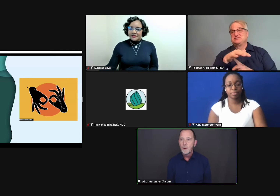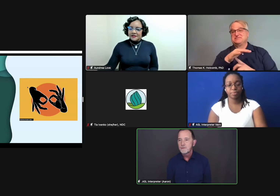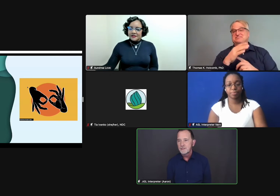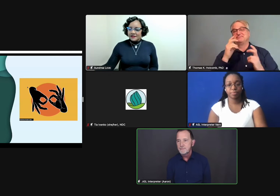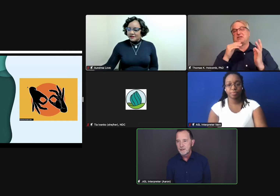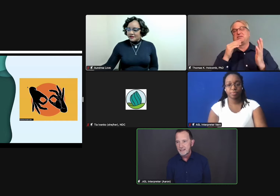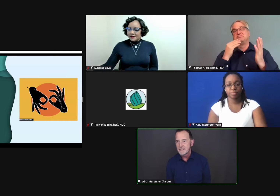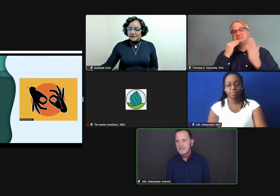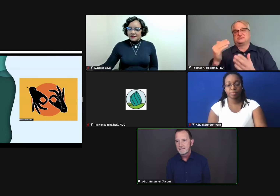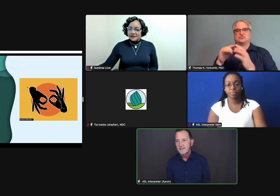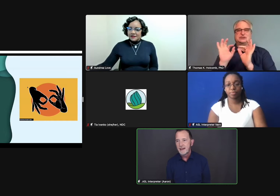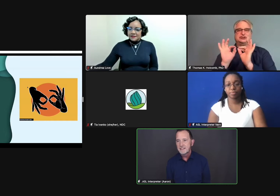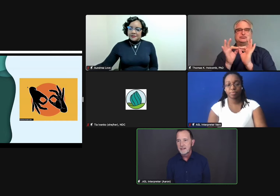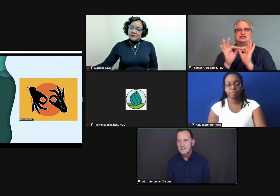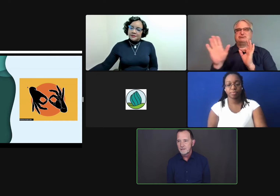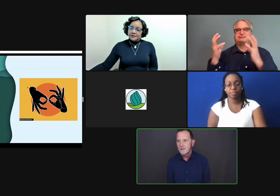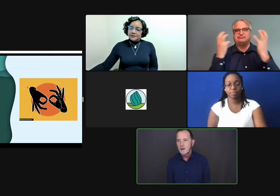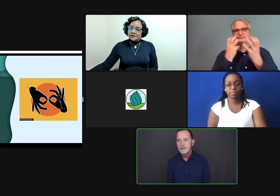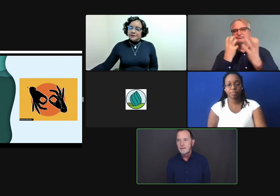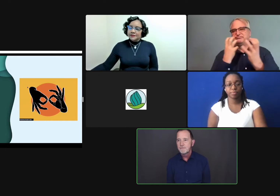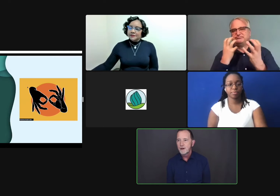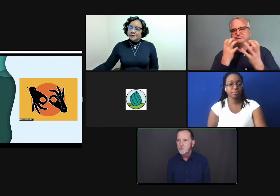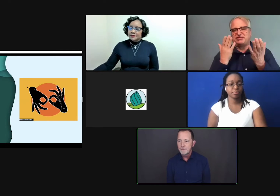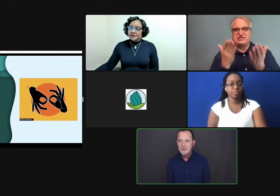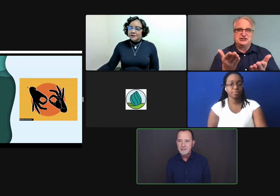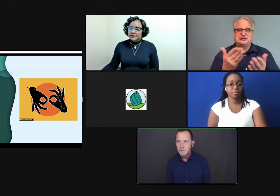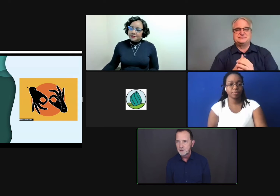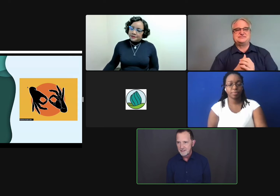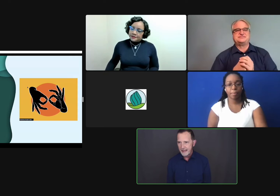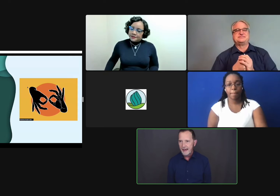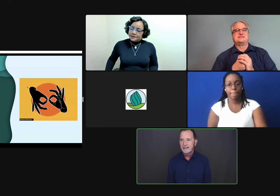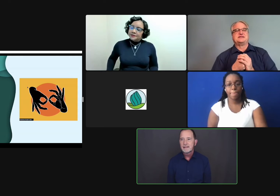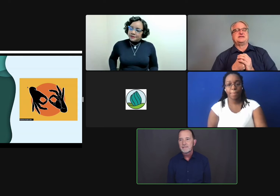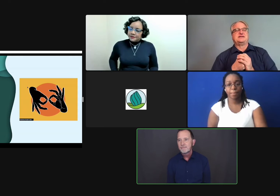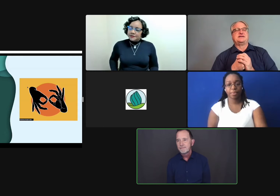a wonderful experience in that educational environment. And I'm very grateful to the interpreters that I had.